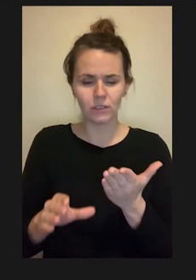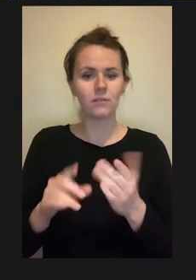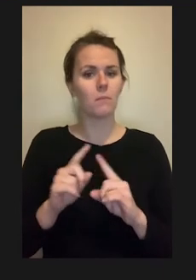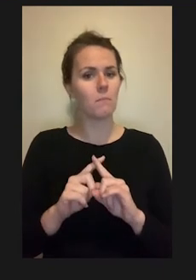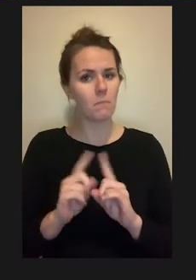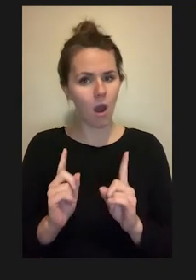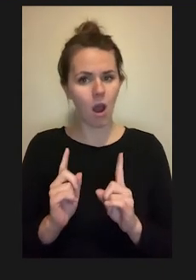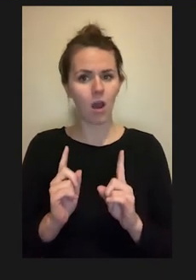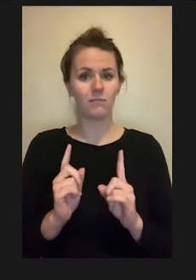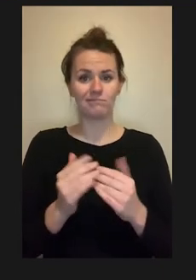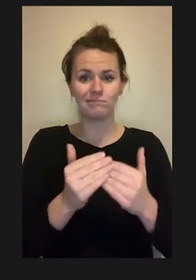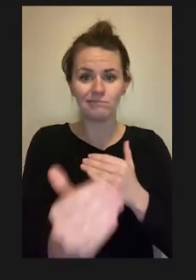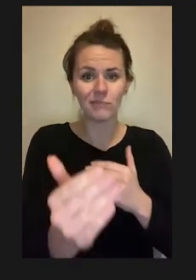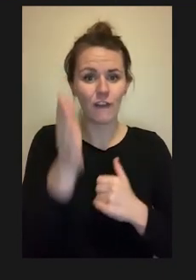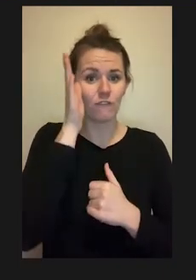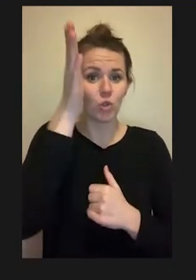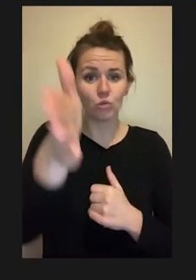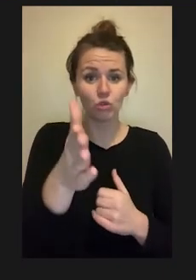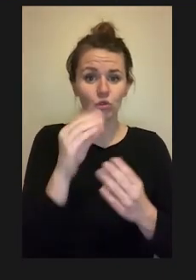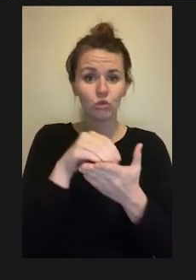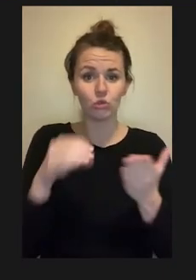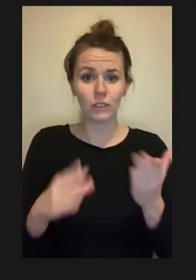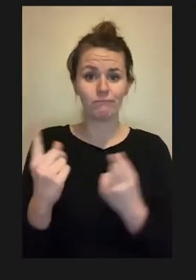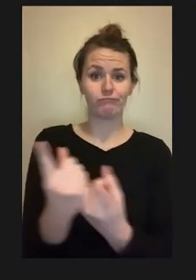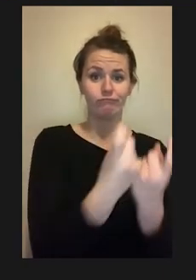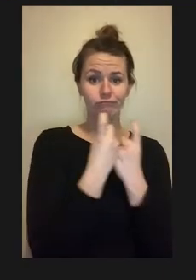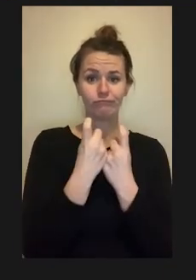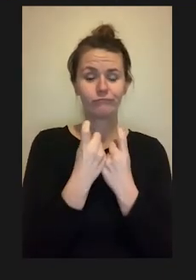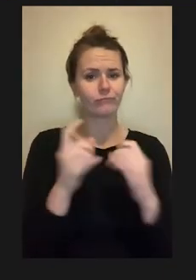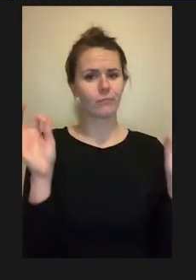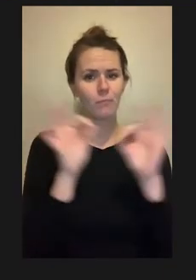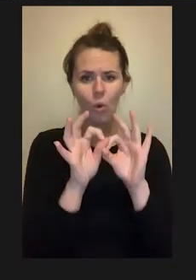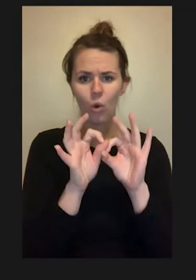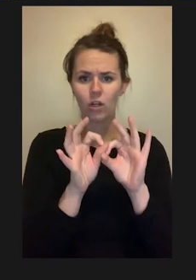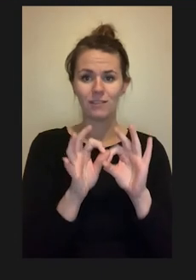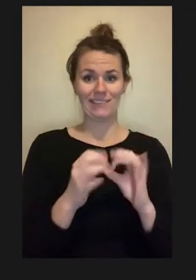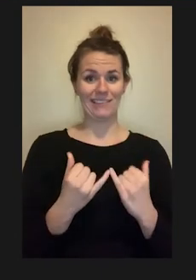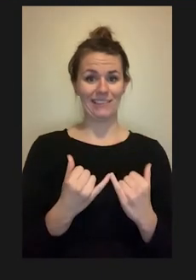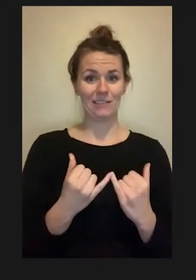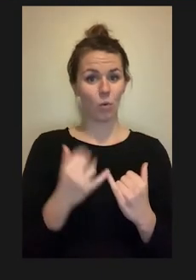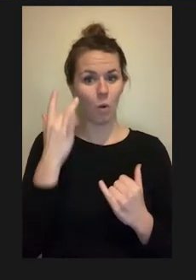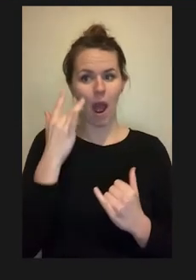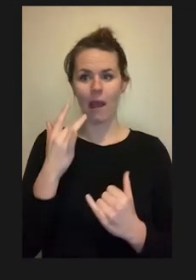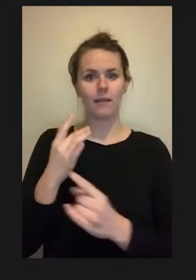because the supplemental support is dependent on the advisor already having an existing